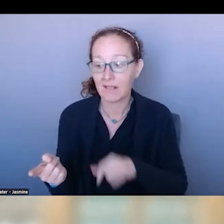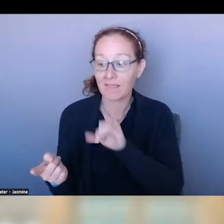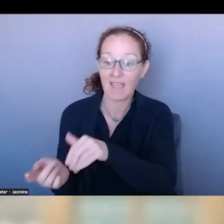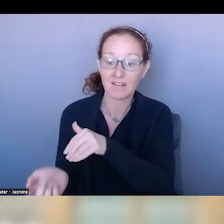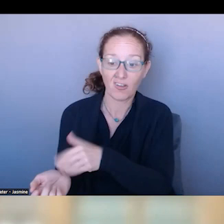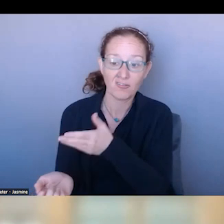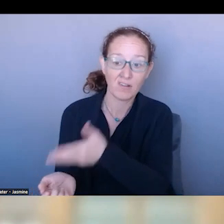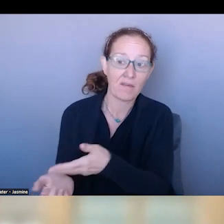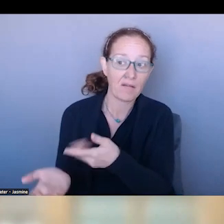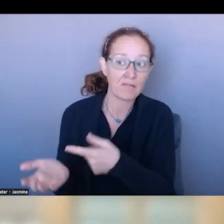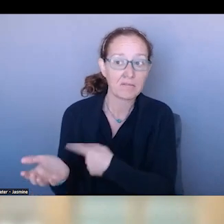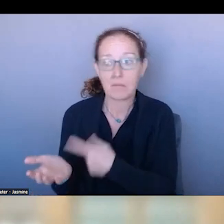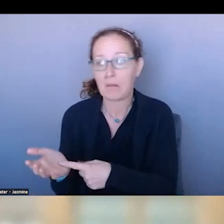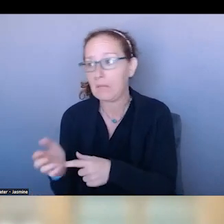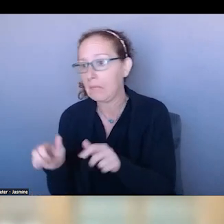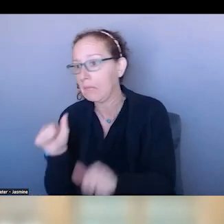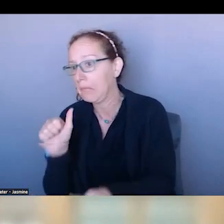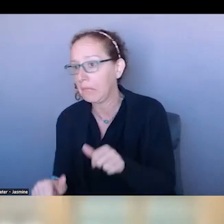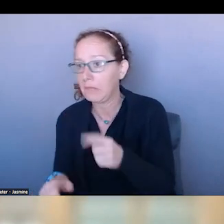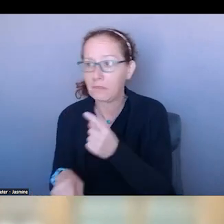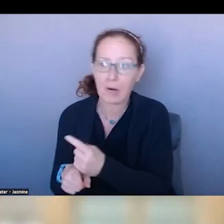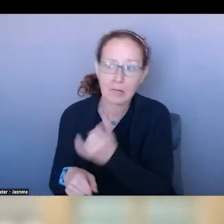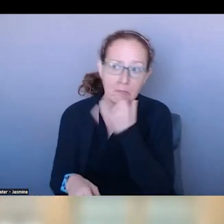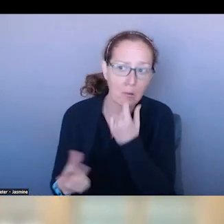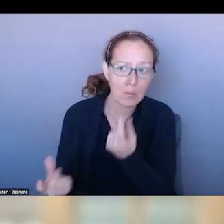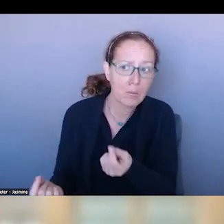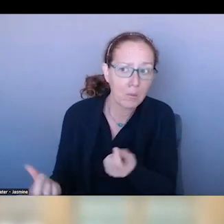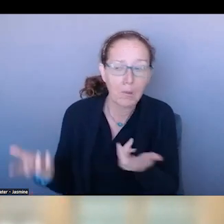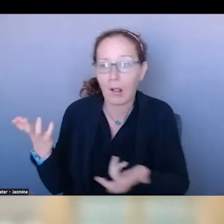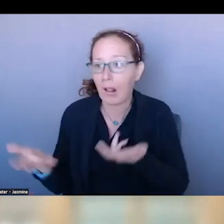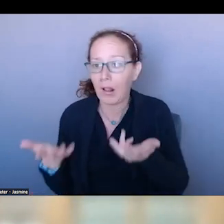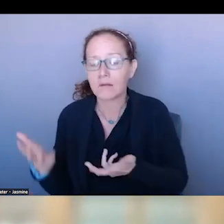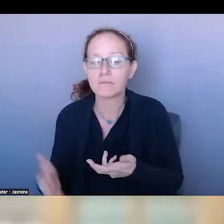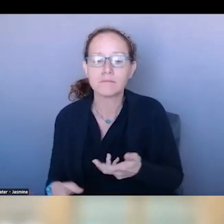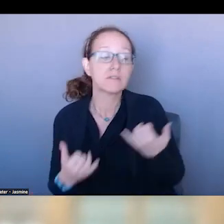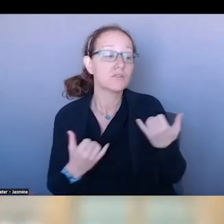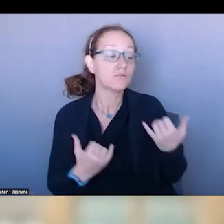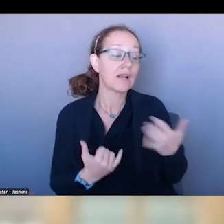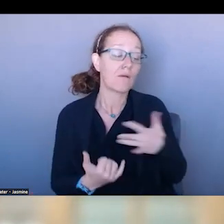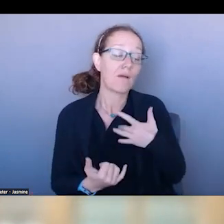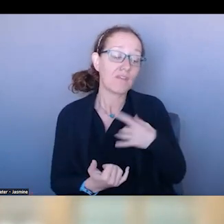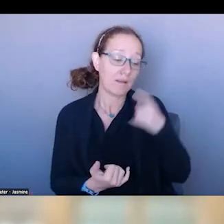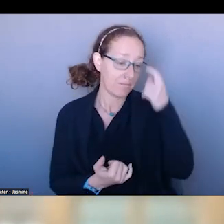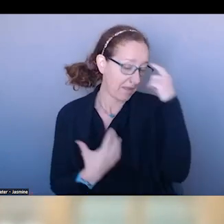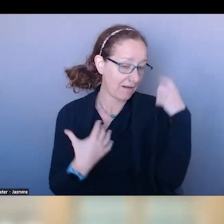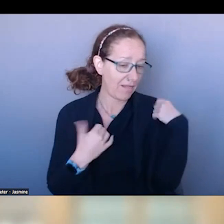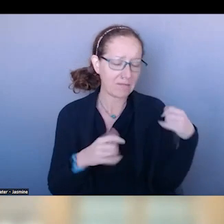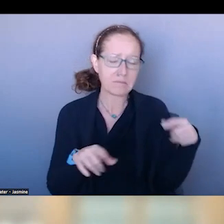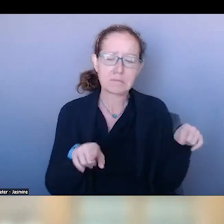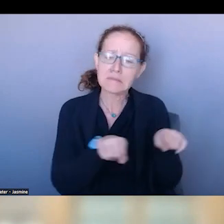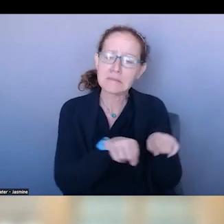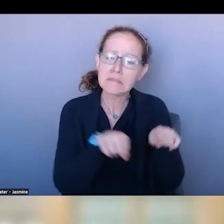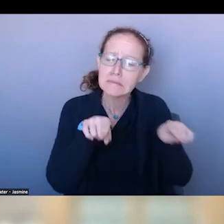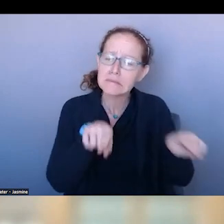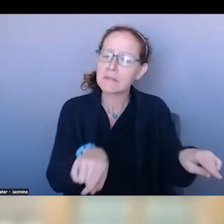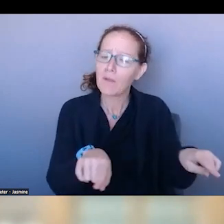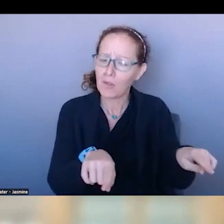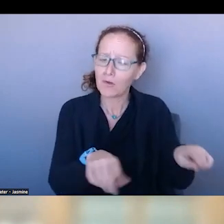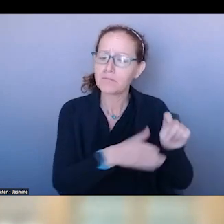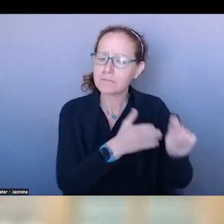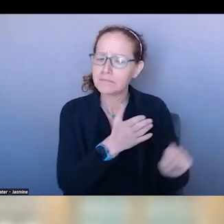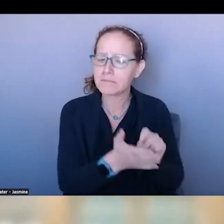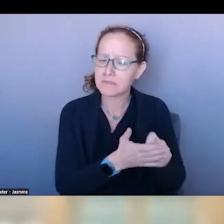I THINK MENTAL HEALTH IS AT THE SAME STAGE I HEARD THE CONVERSATION BEFORE ME